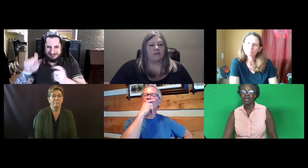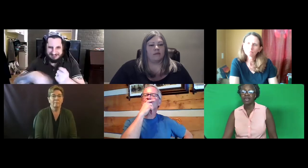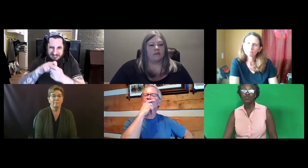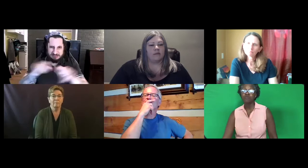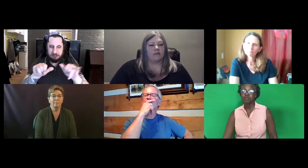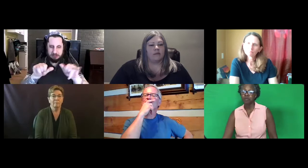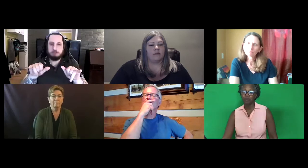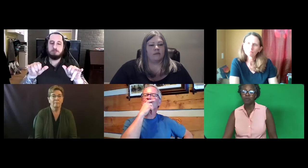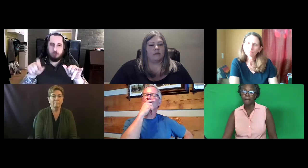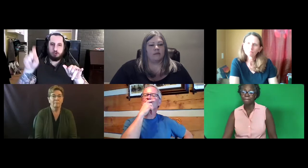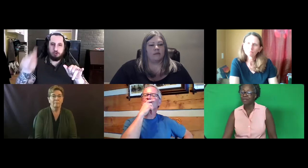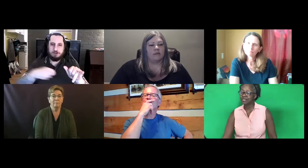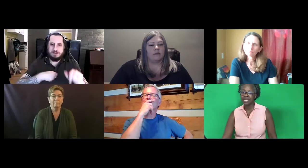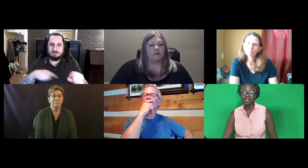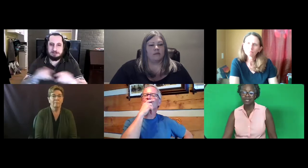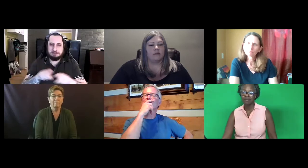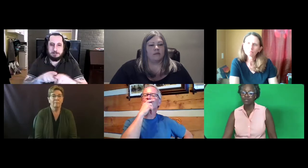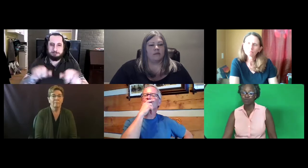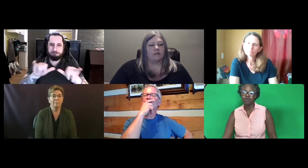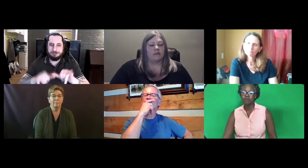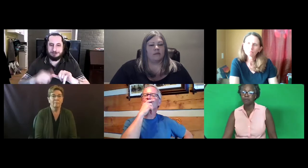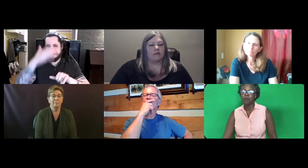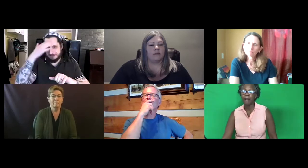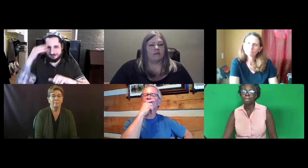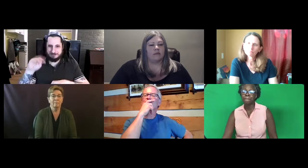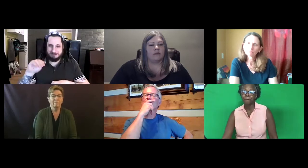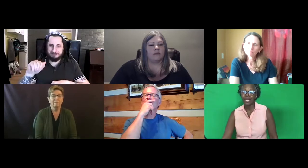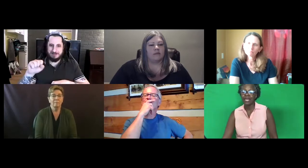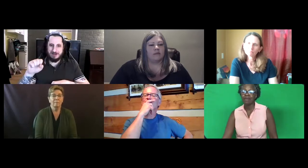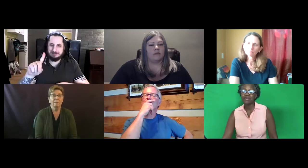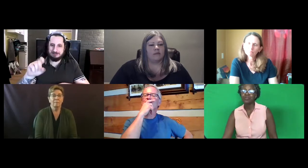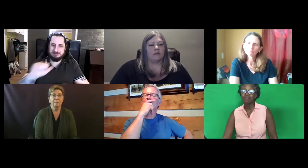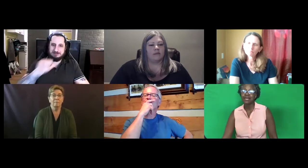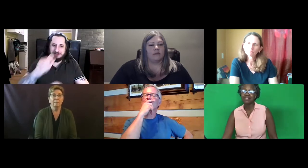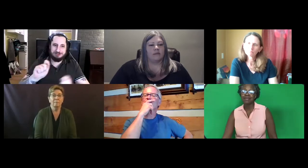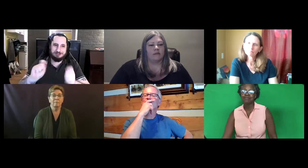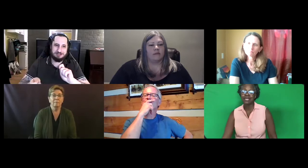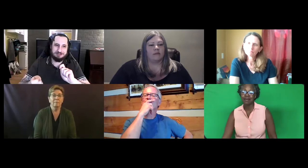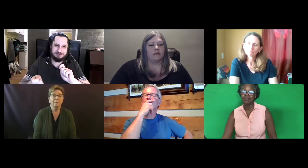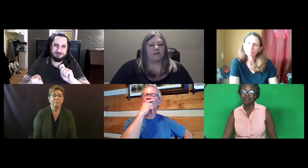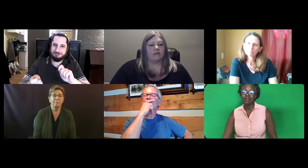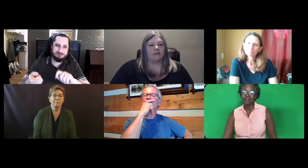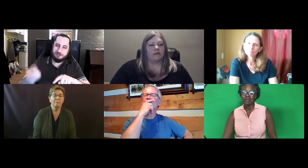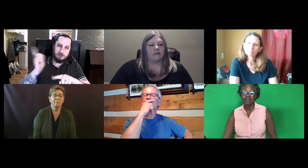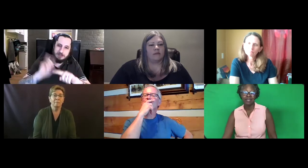And I have two groups of people, exact same groups of people. And I measure them by the same scale.